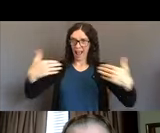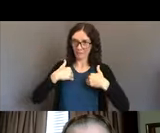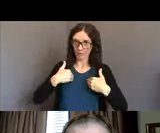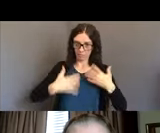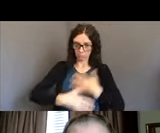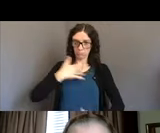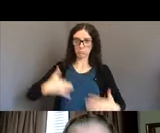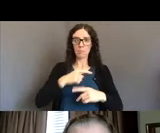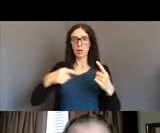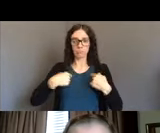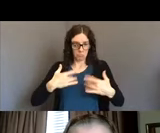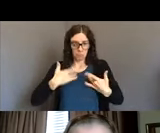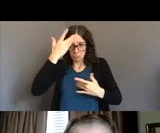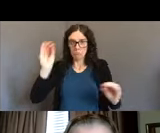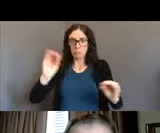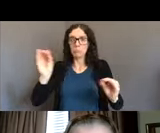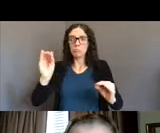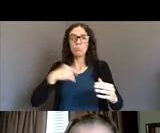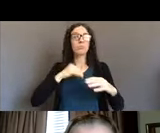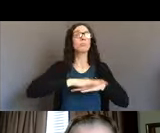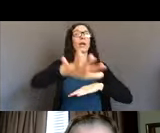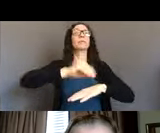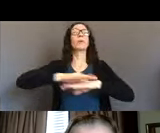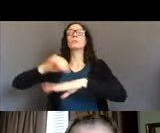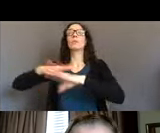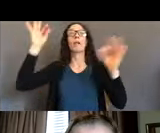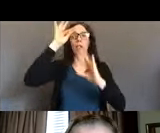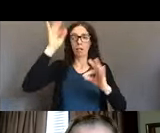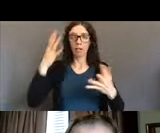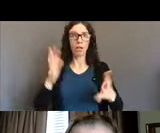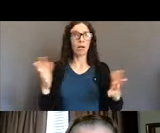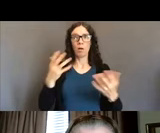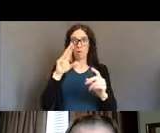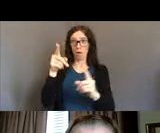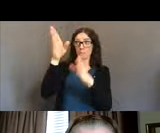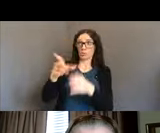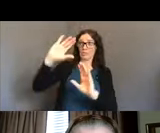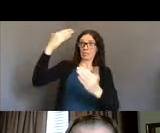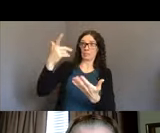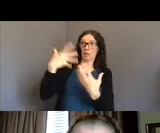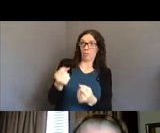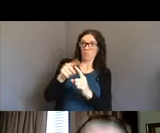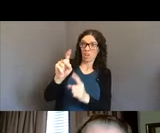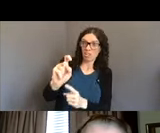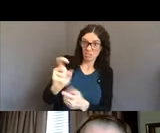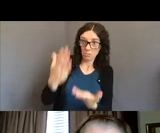but I don't think any of us on here, just speaking for myself; I wasn't fully, prepared